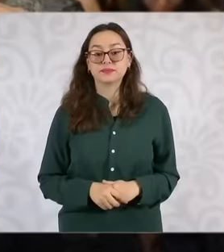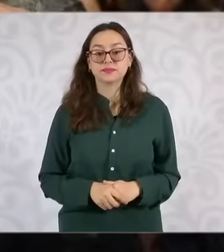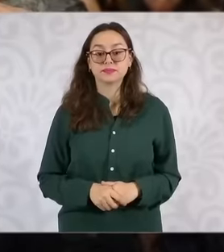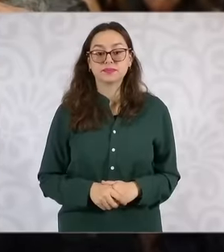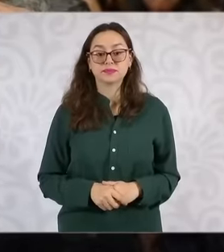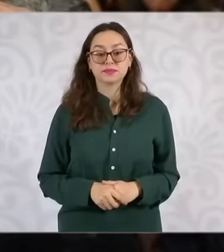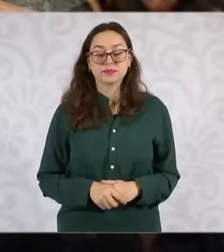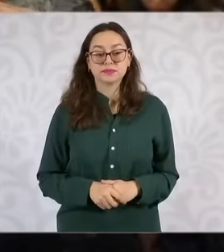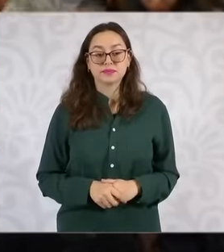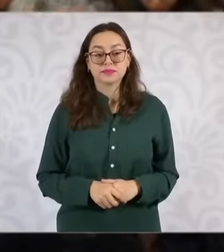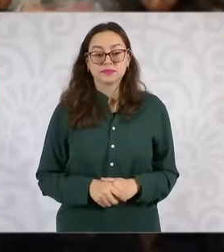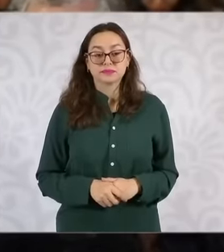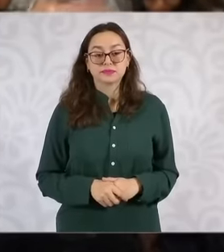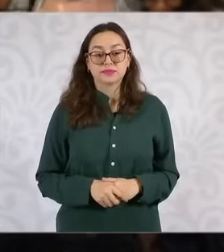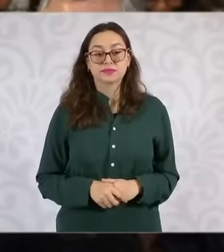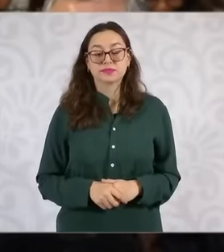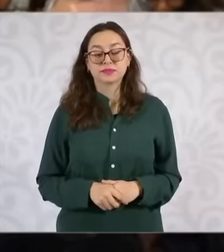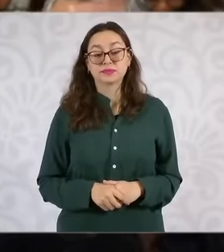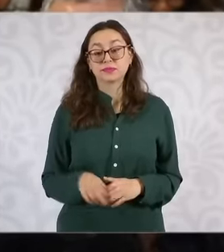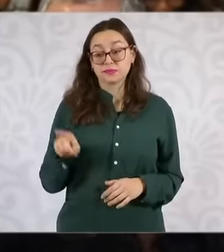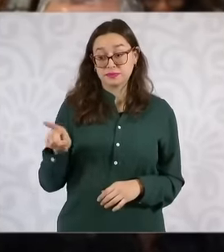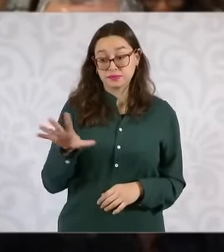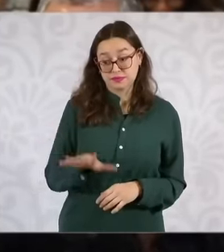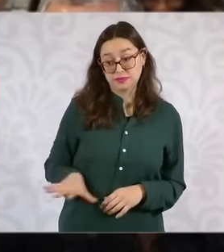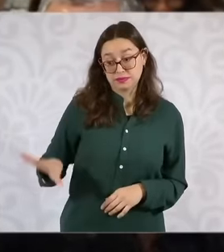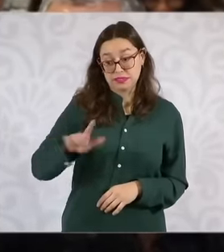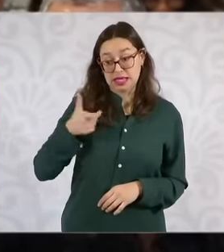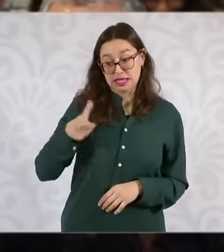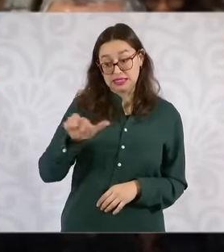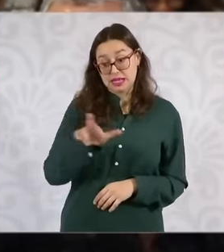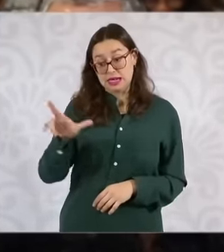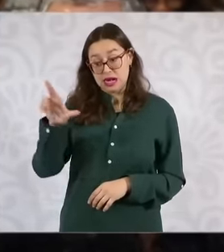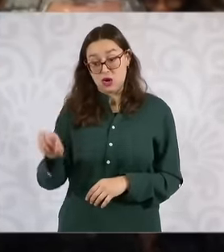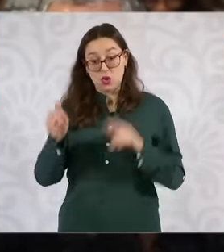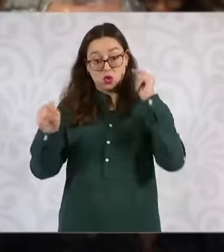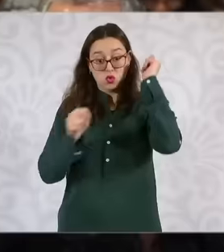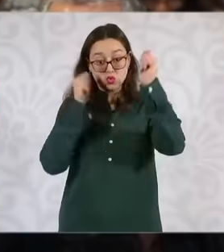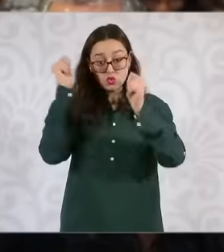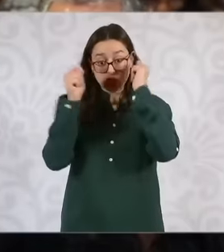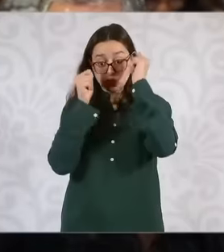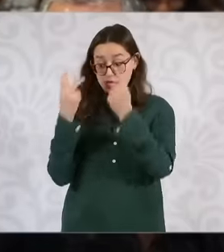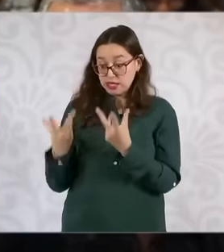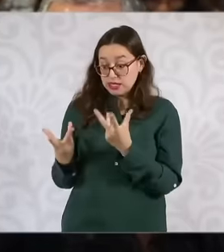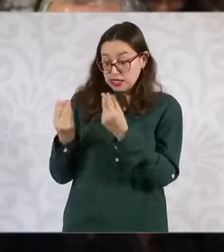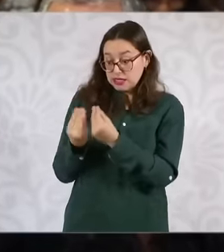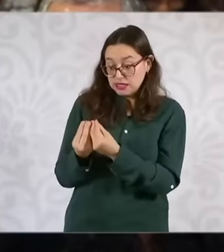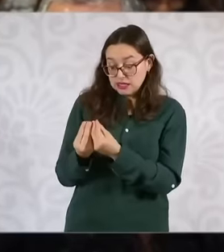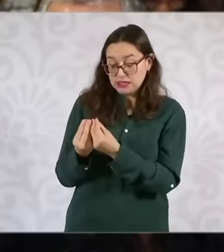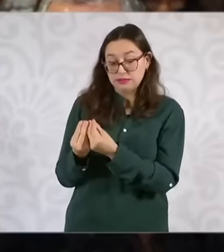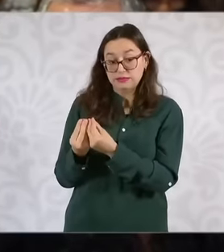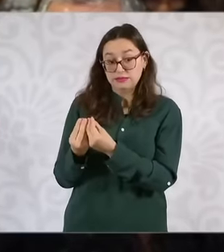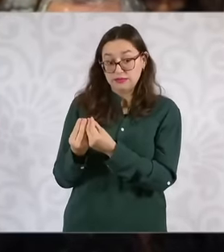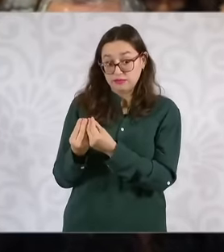on tourism How does it plan to balance economic growth with the sector's eh with the